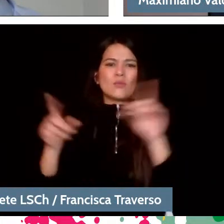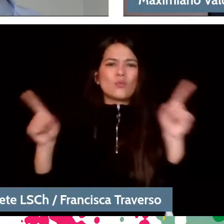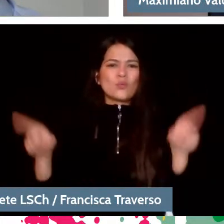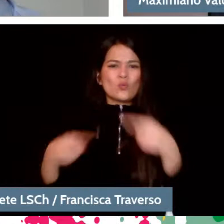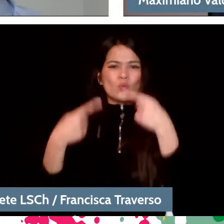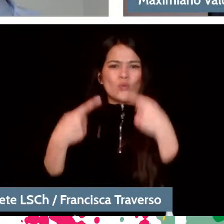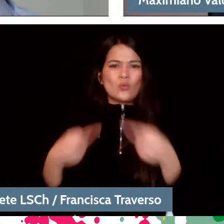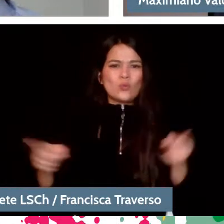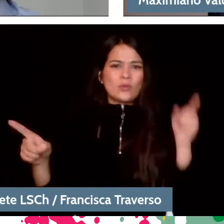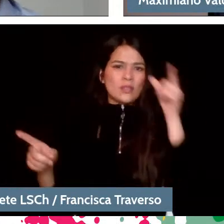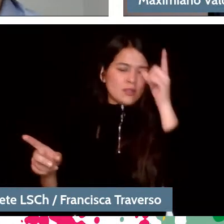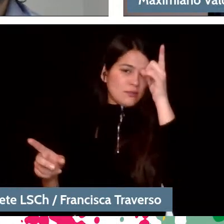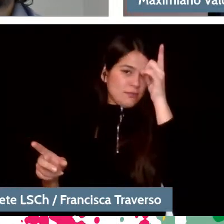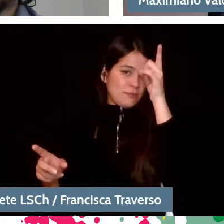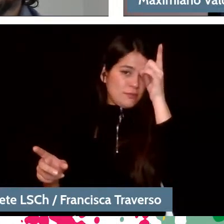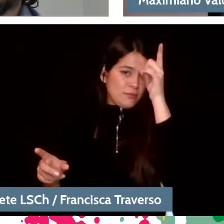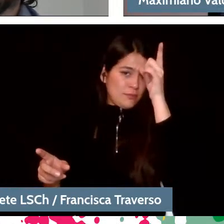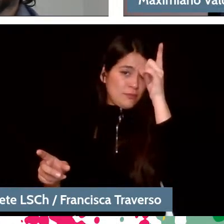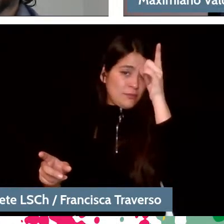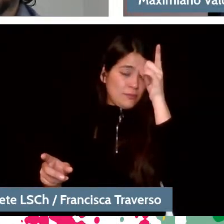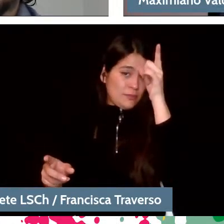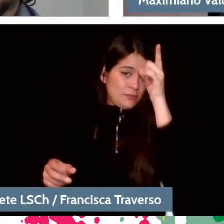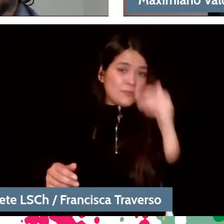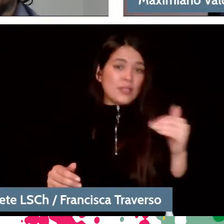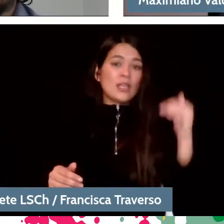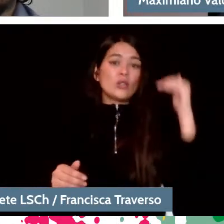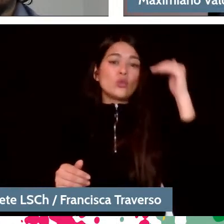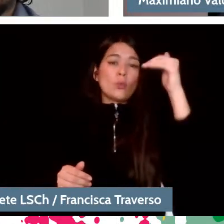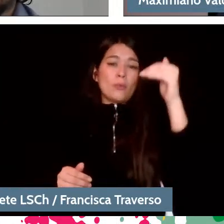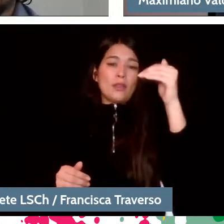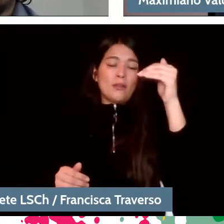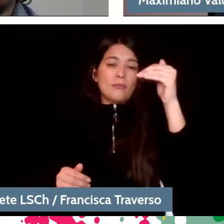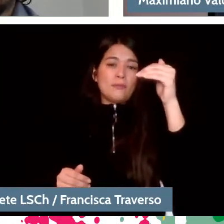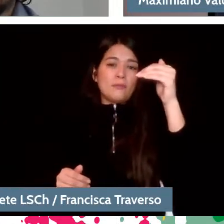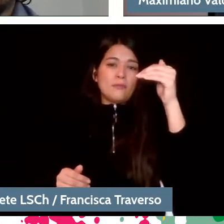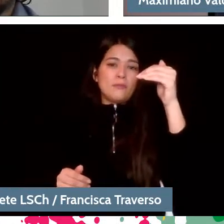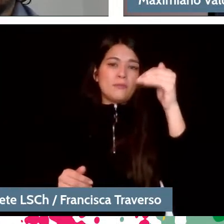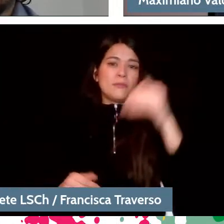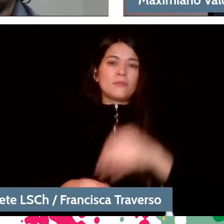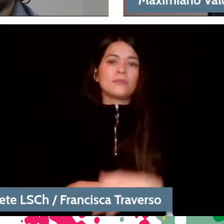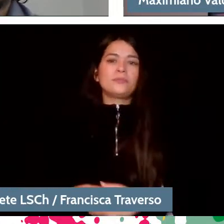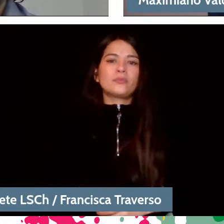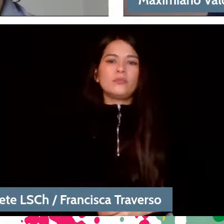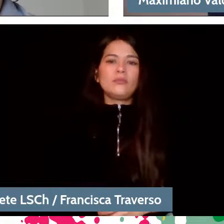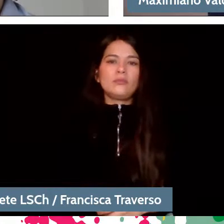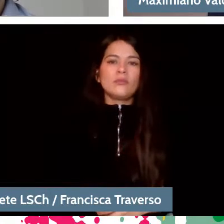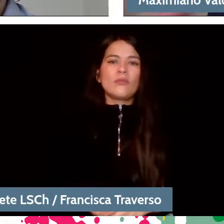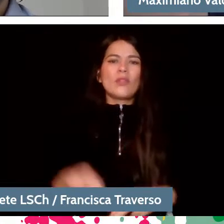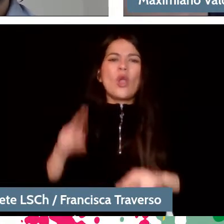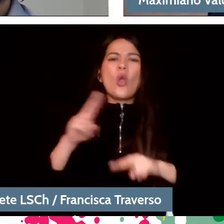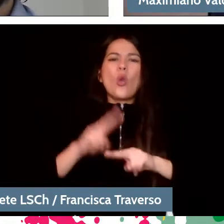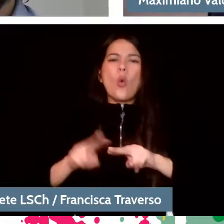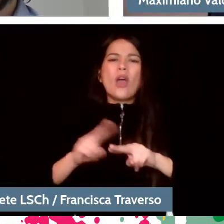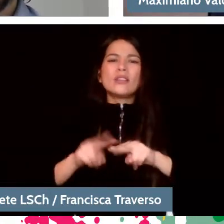that overcomes the problem that Wagner poses. He makes it different because of the quality of the material